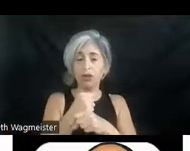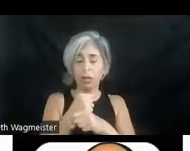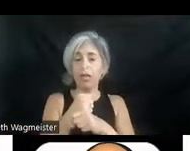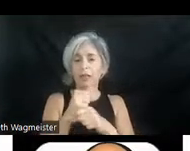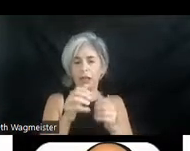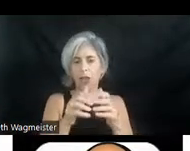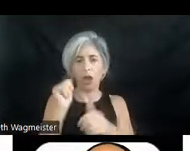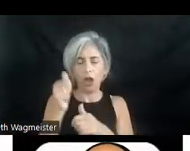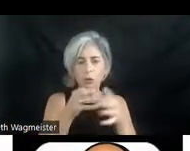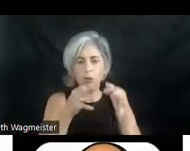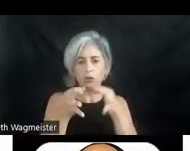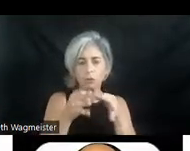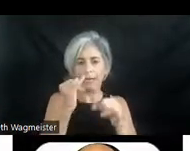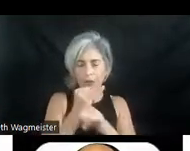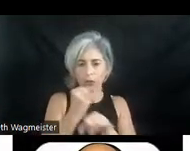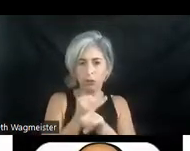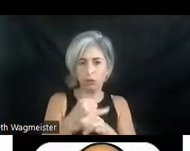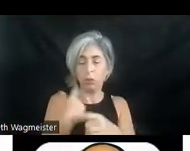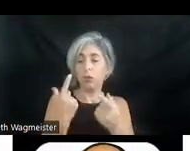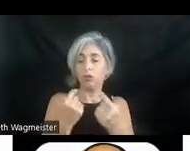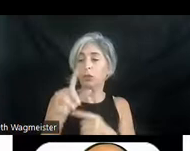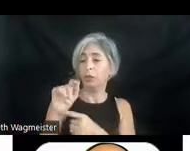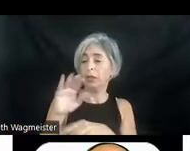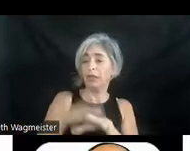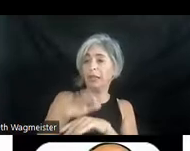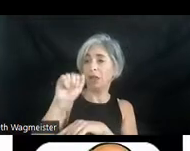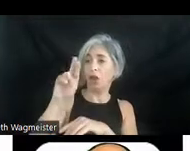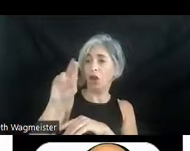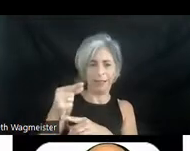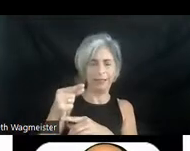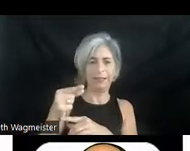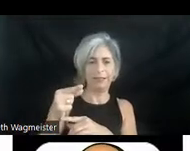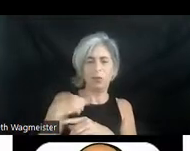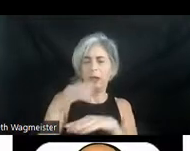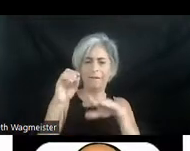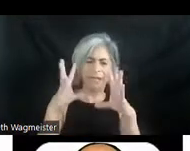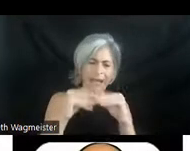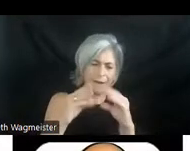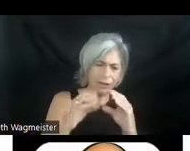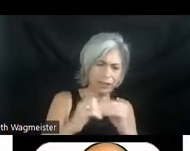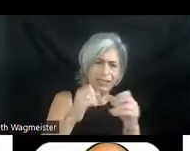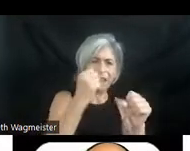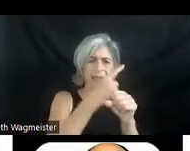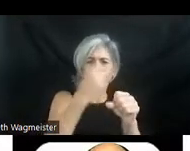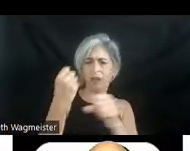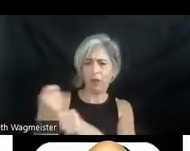We're doing our twentieth in August. We have conferences every other year. We do awards